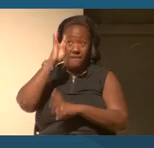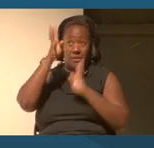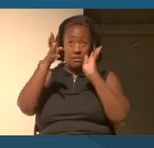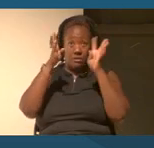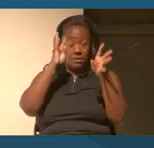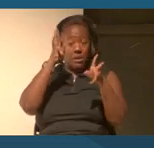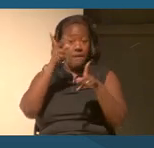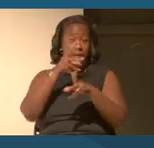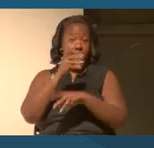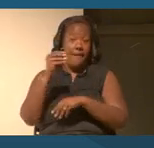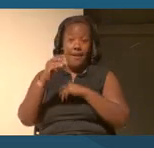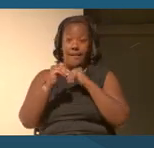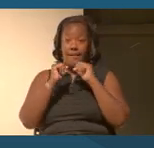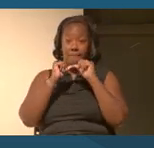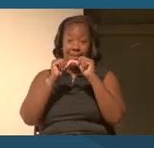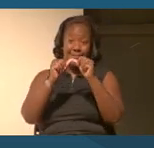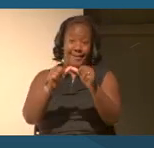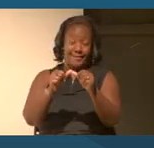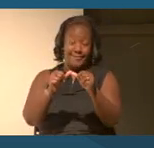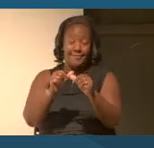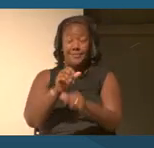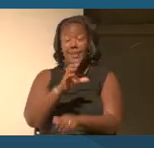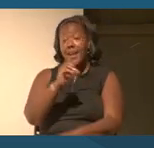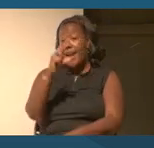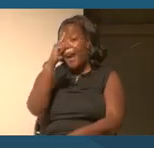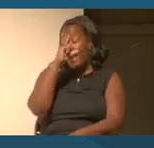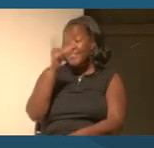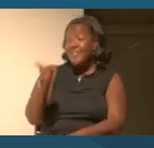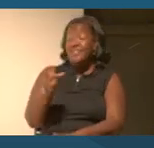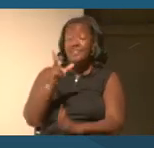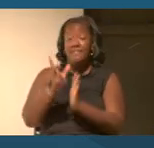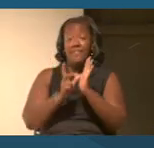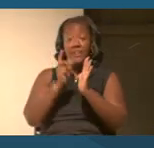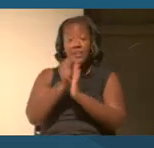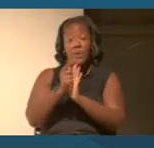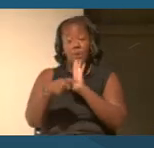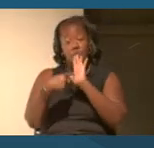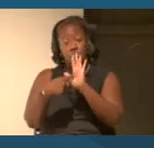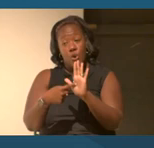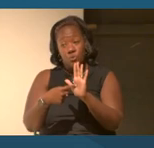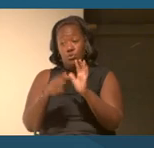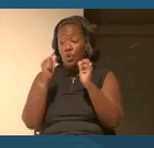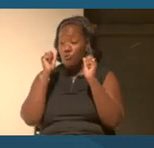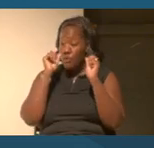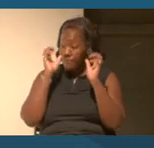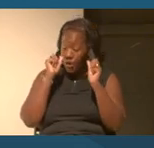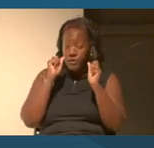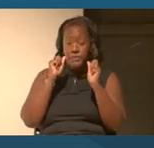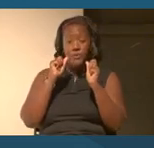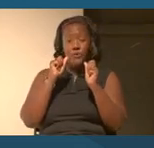And so I do think that this video, of course, builds on a really remarkable cut now, probably